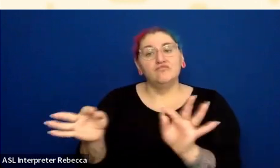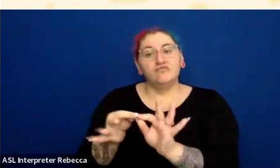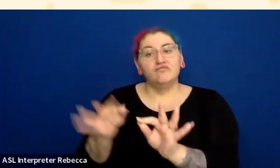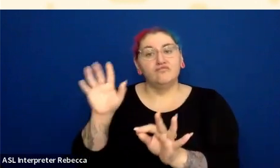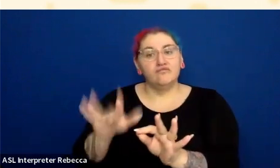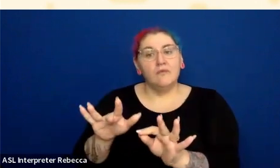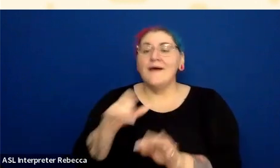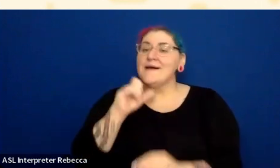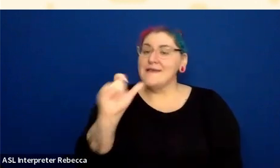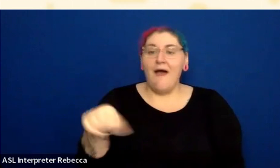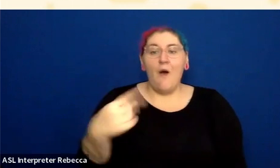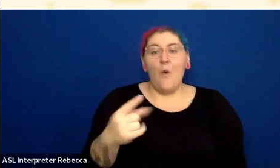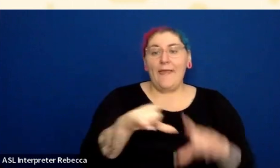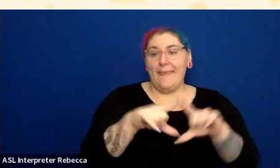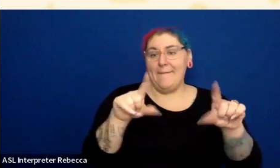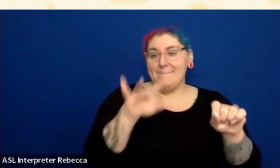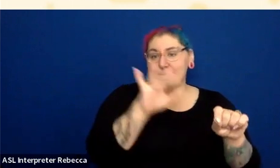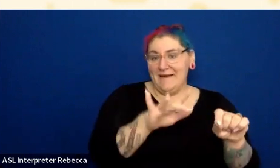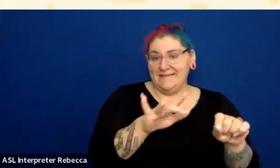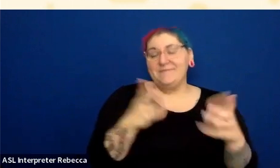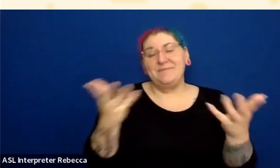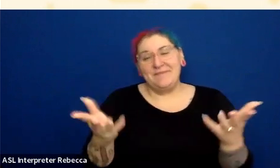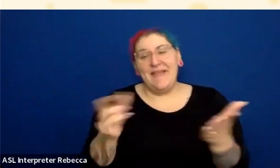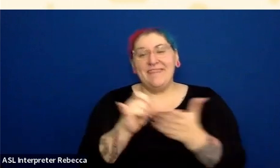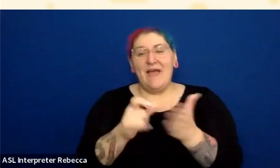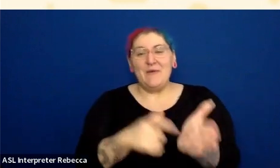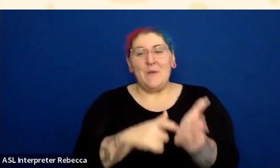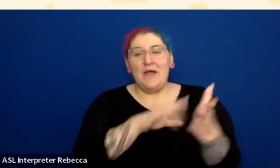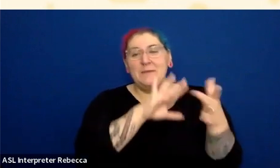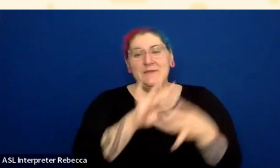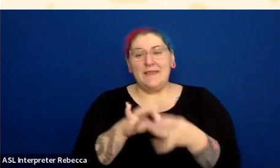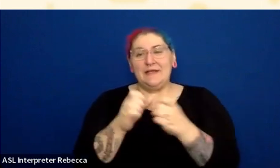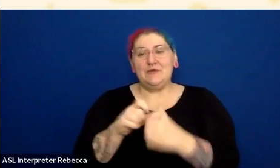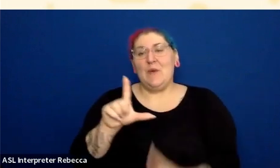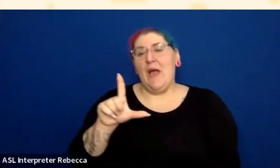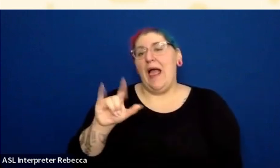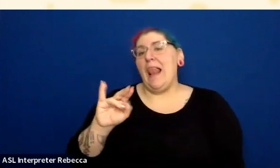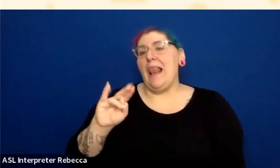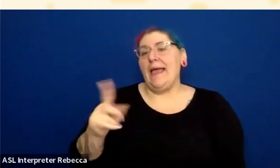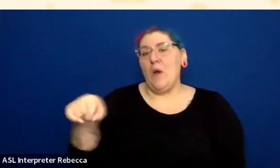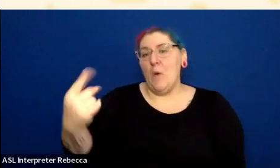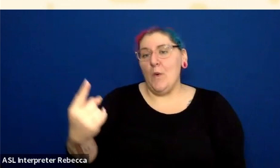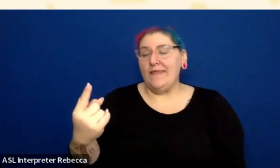It's kind of weird, but it does... When you hover over link,